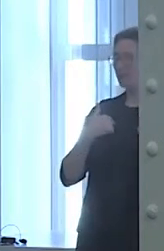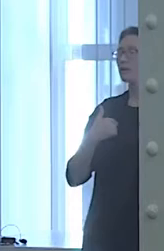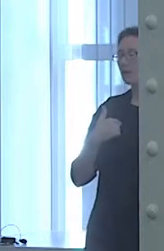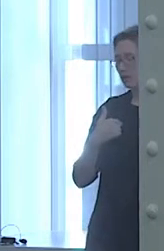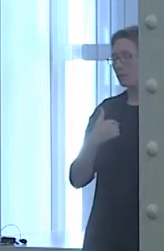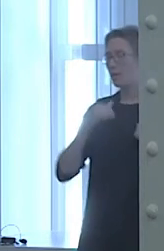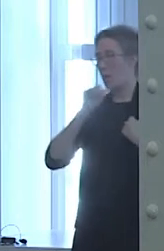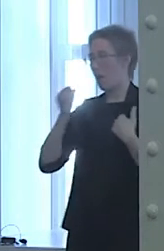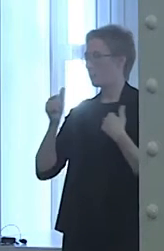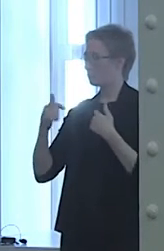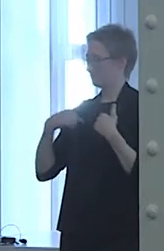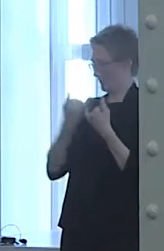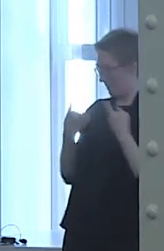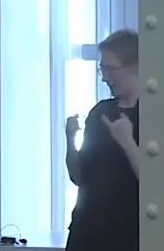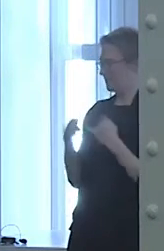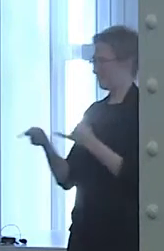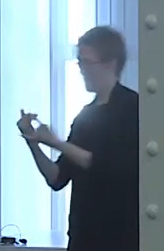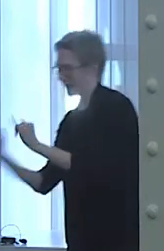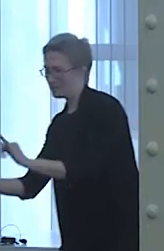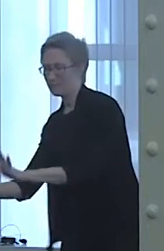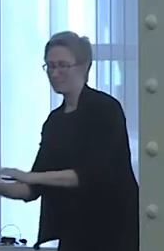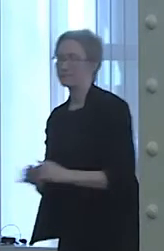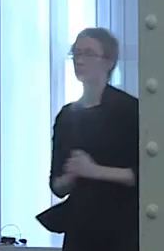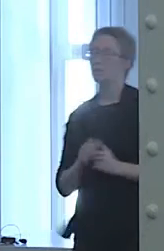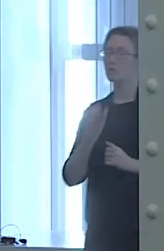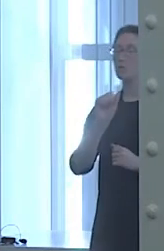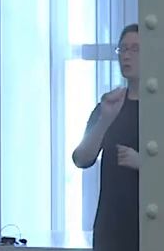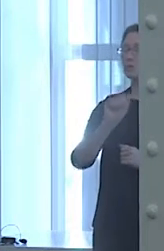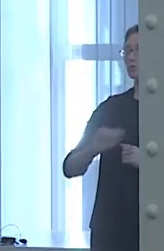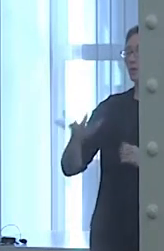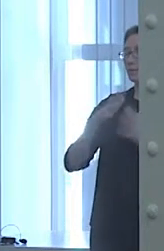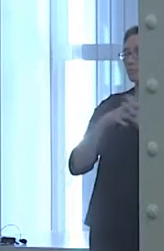Asians and Asian-Americans see themselves connected